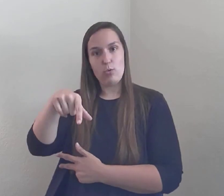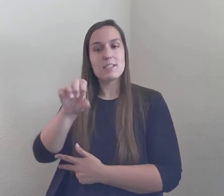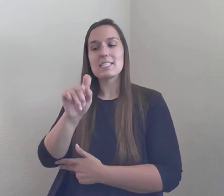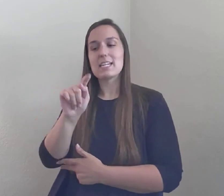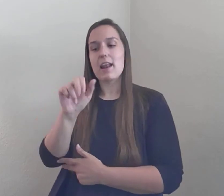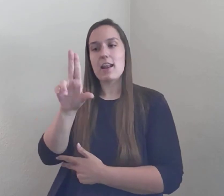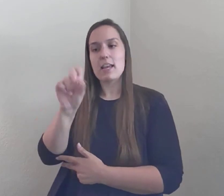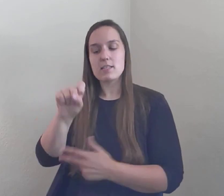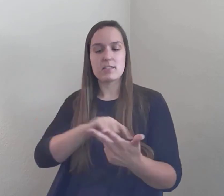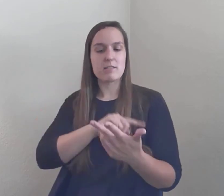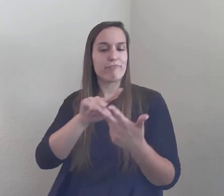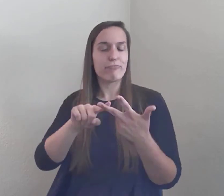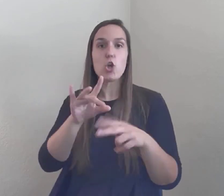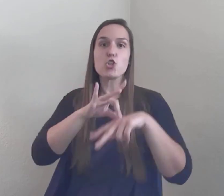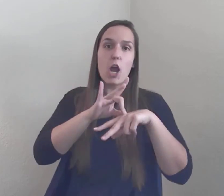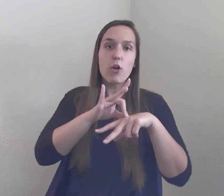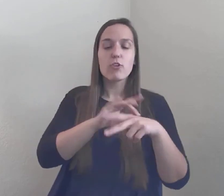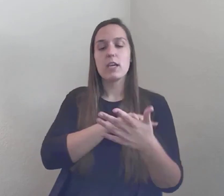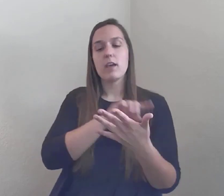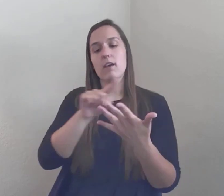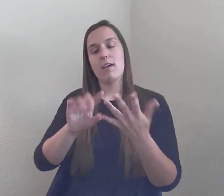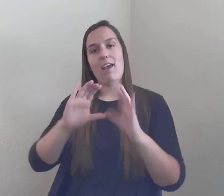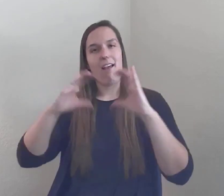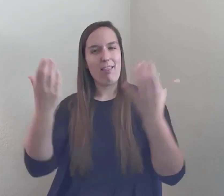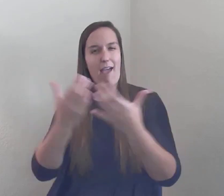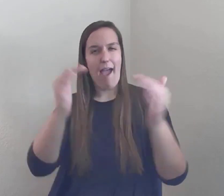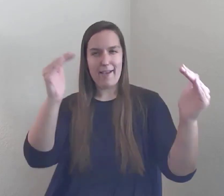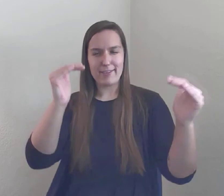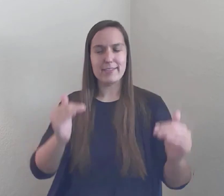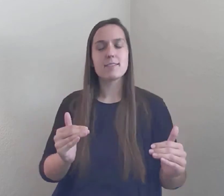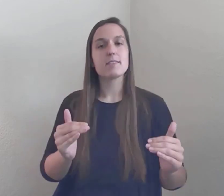You've learned how to organize while social distancing...